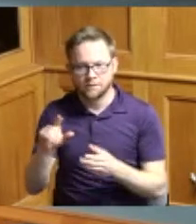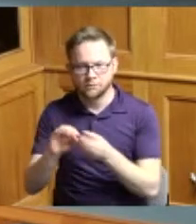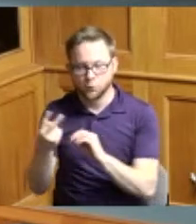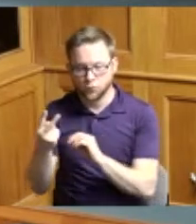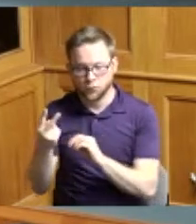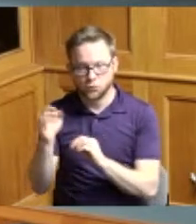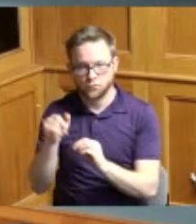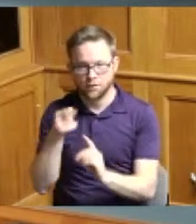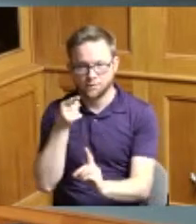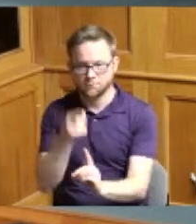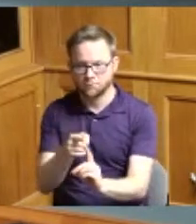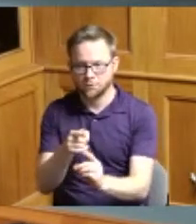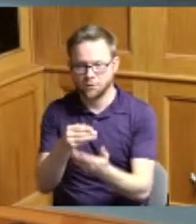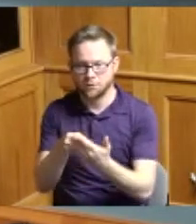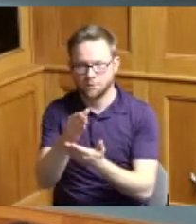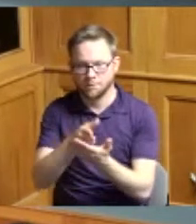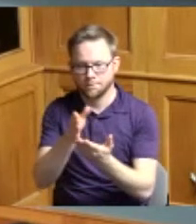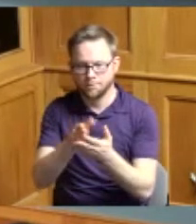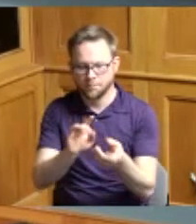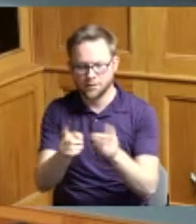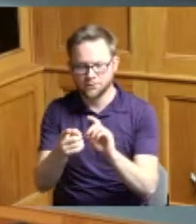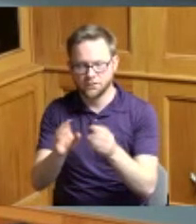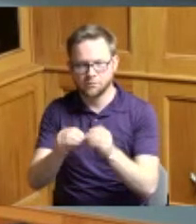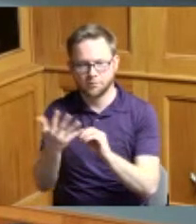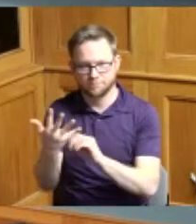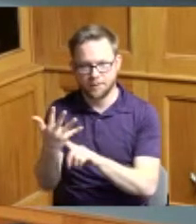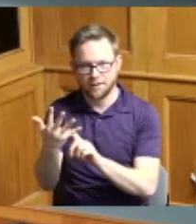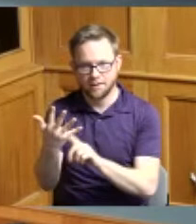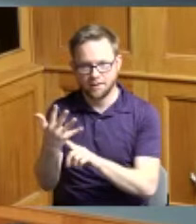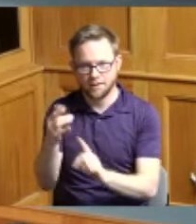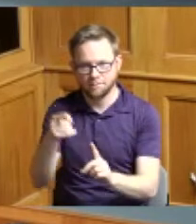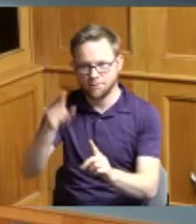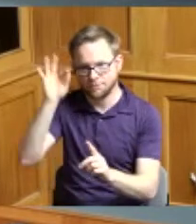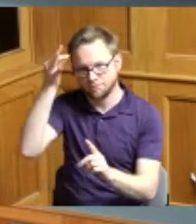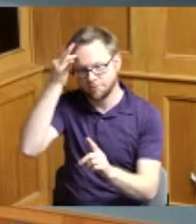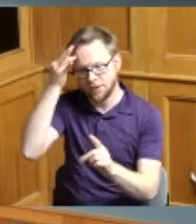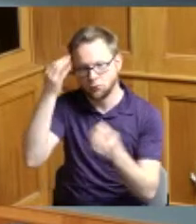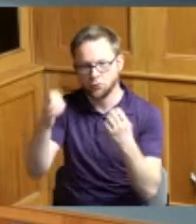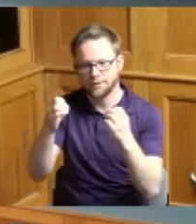to the a budget adjustment number five for federal emergency rental assistance so this